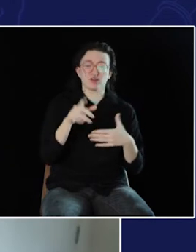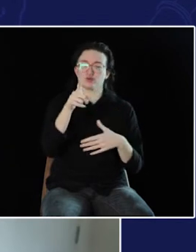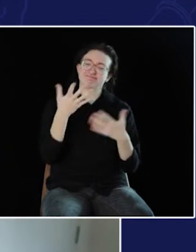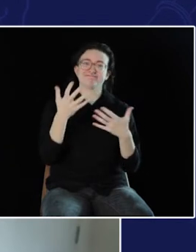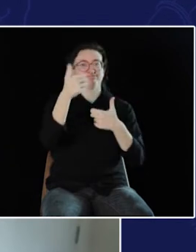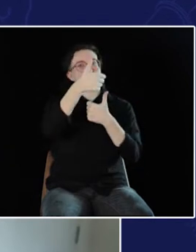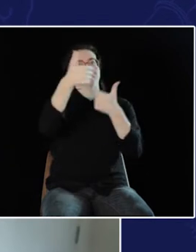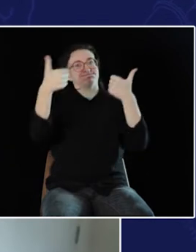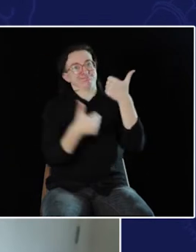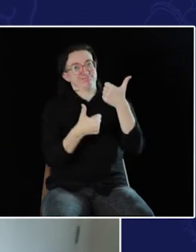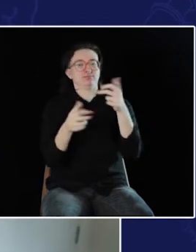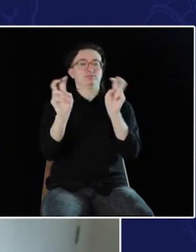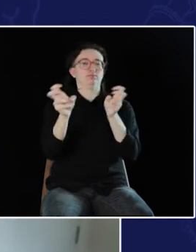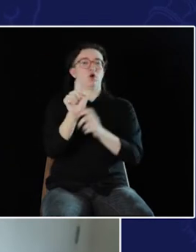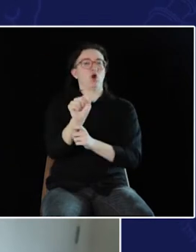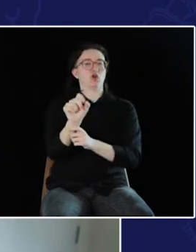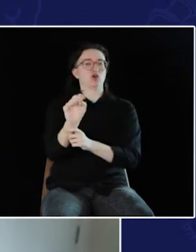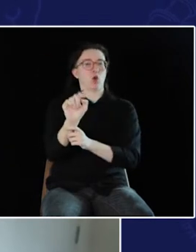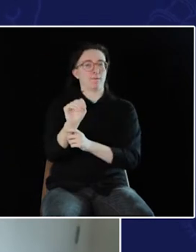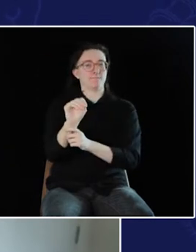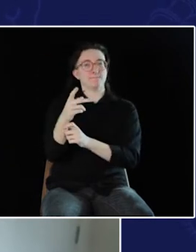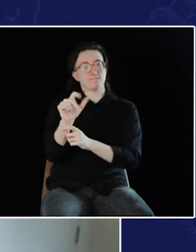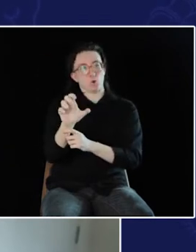at the bottom of the totem -- "totem pole," so to speak.